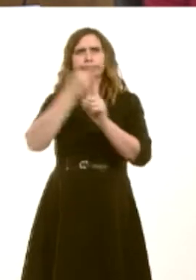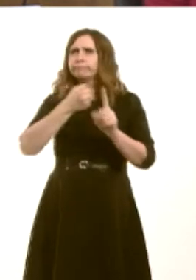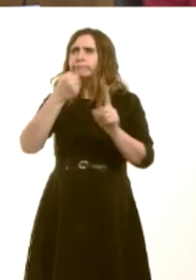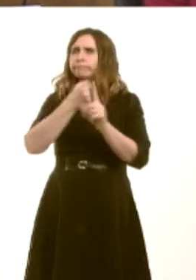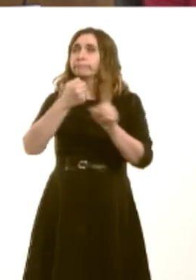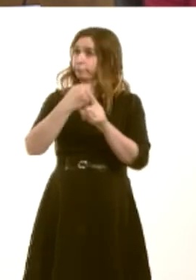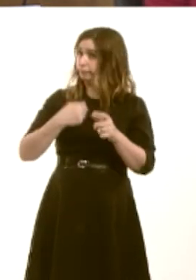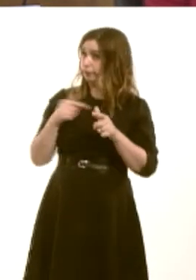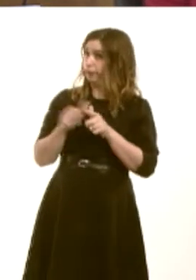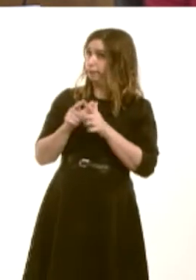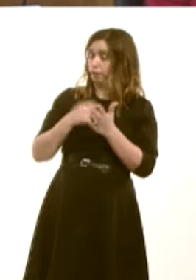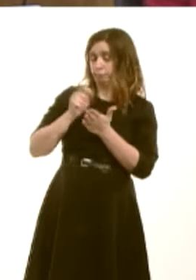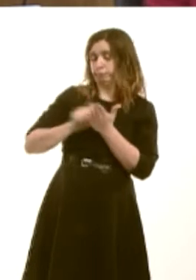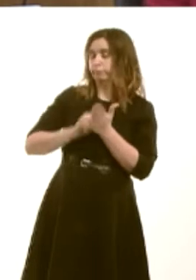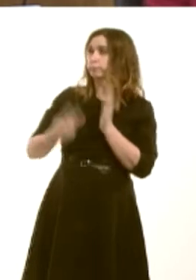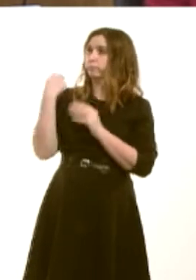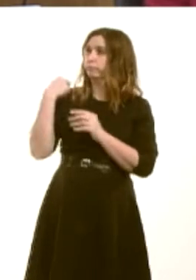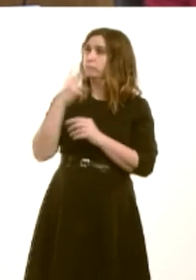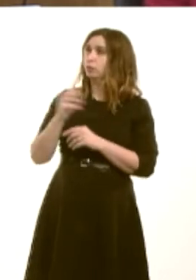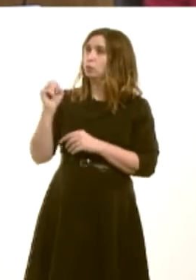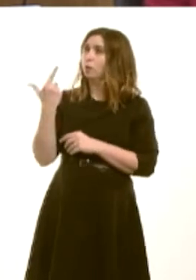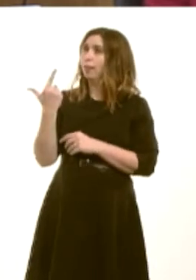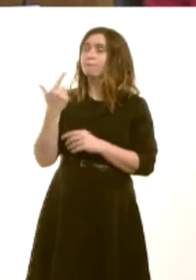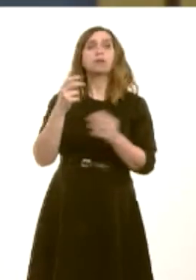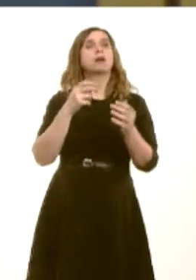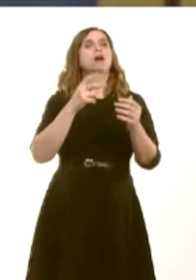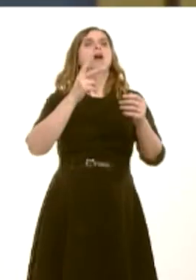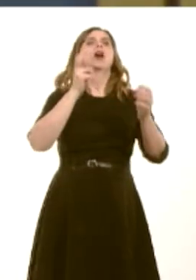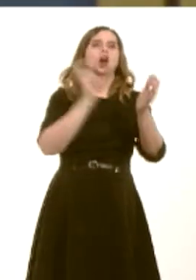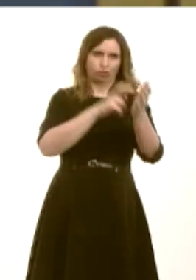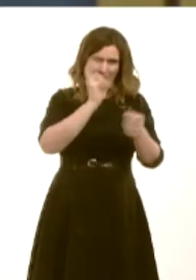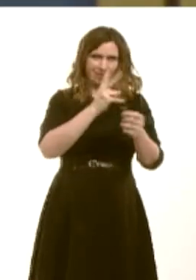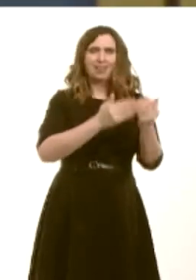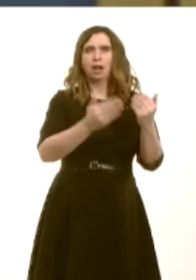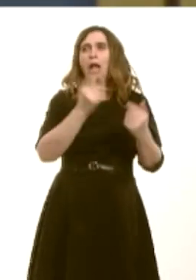I wrote in October 2012, the nursery contract was then renewed. Now, of course, it faces